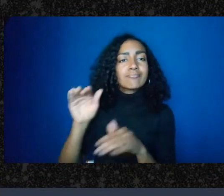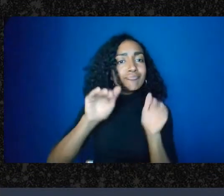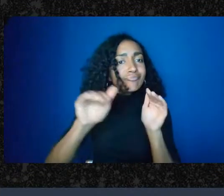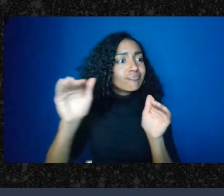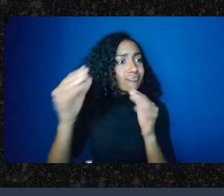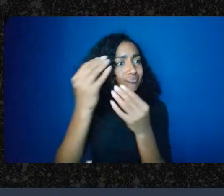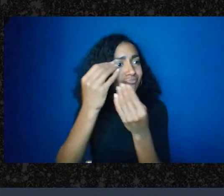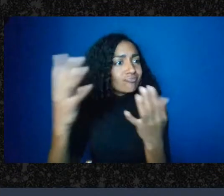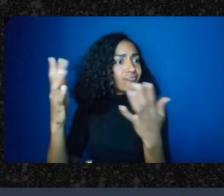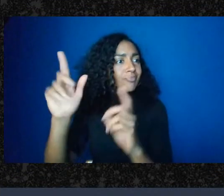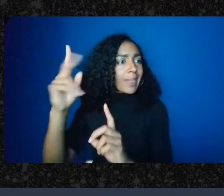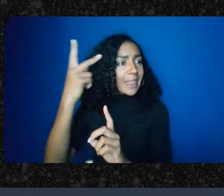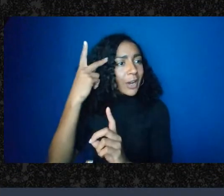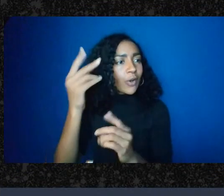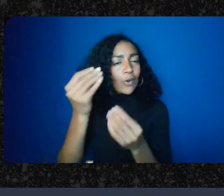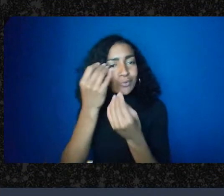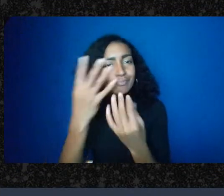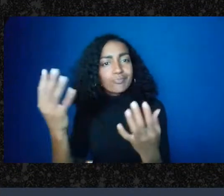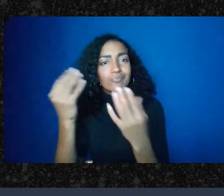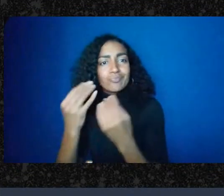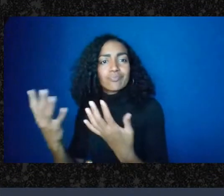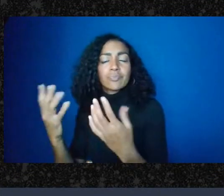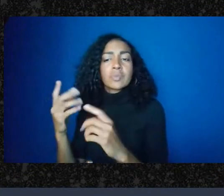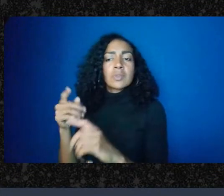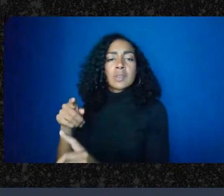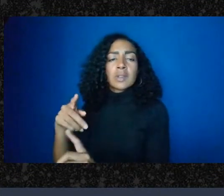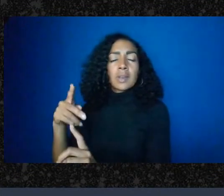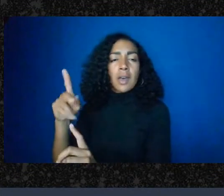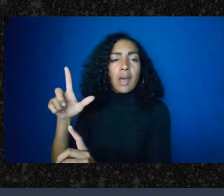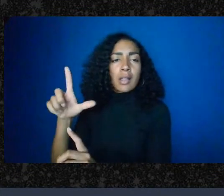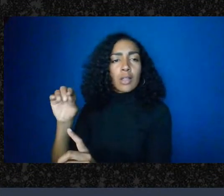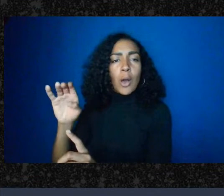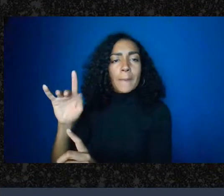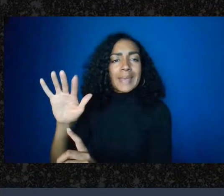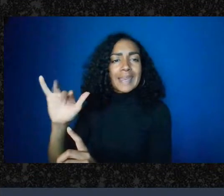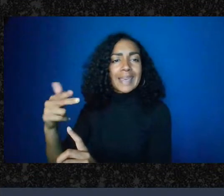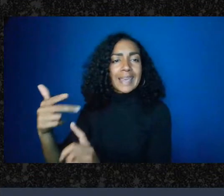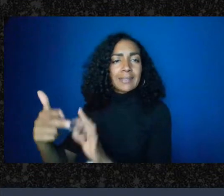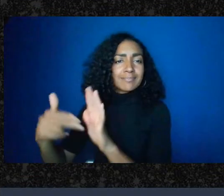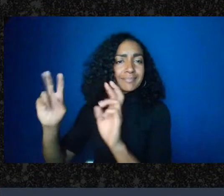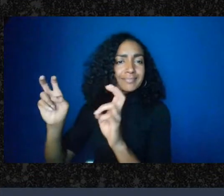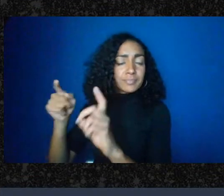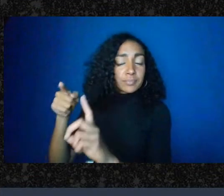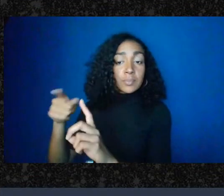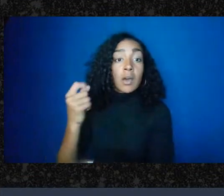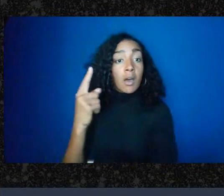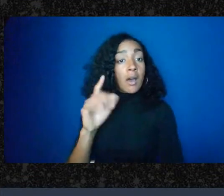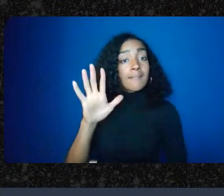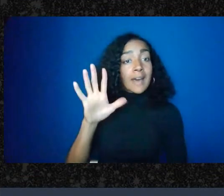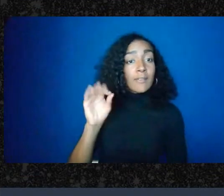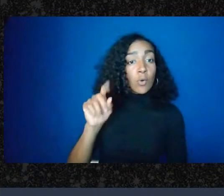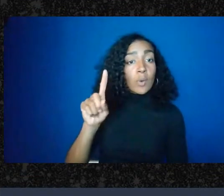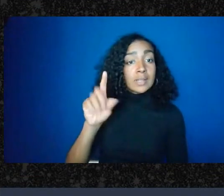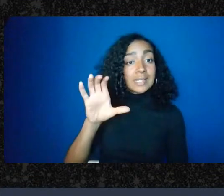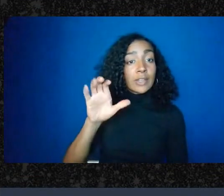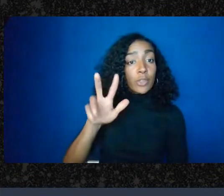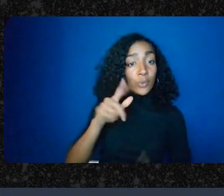and 501c3s provide the benefit of tax deductibility for